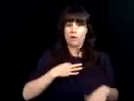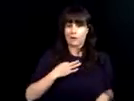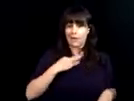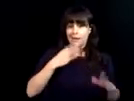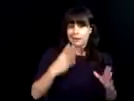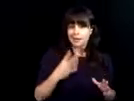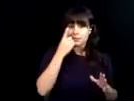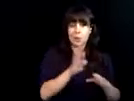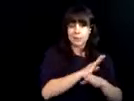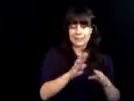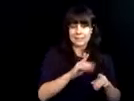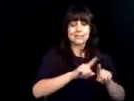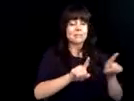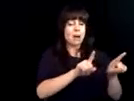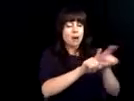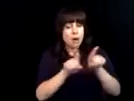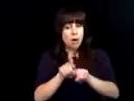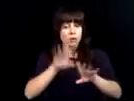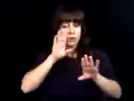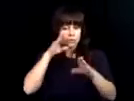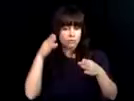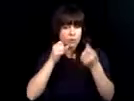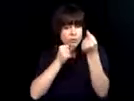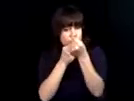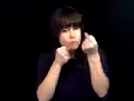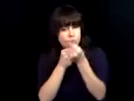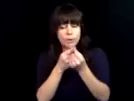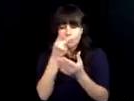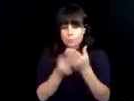national employment team. Not only getting great candidates in